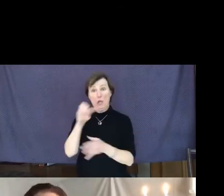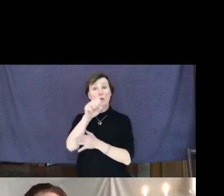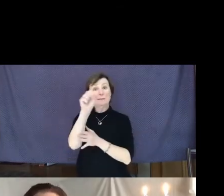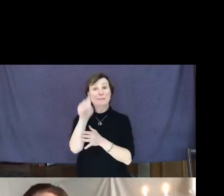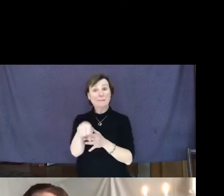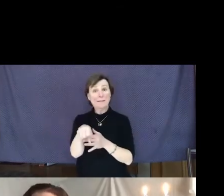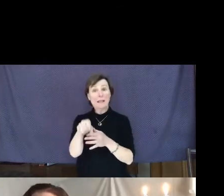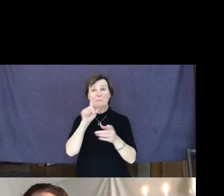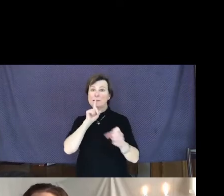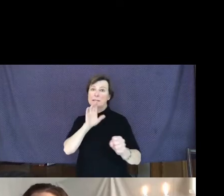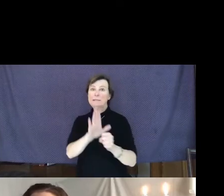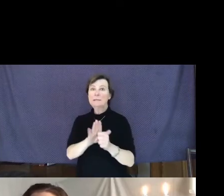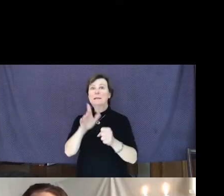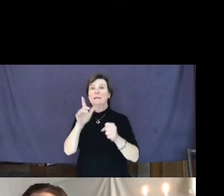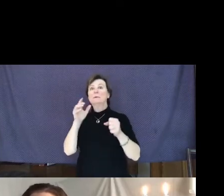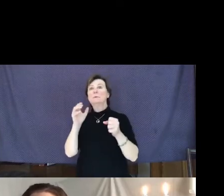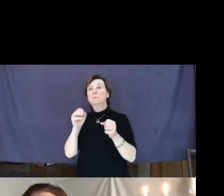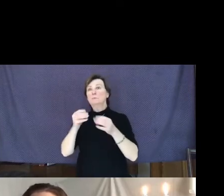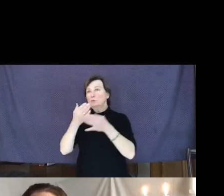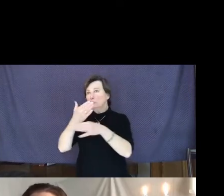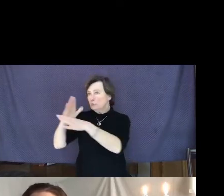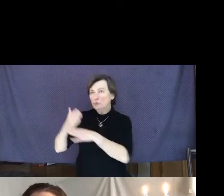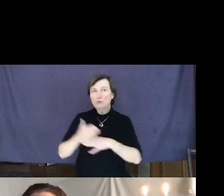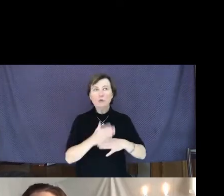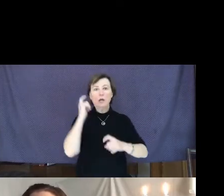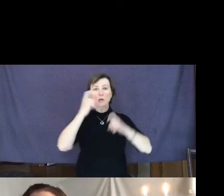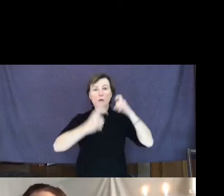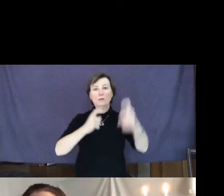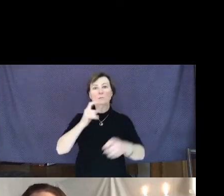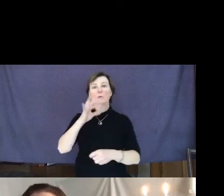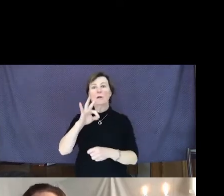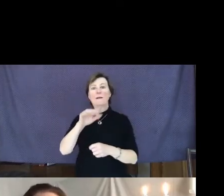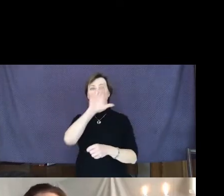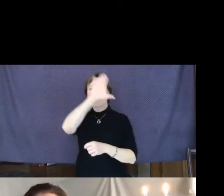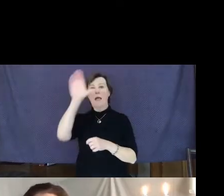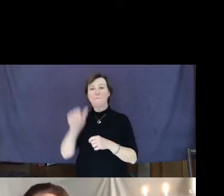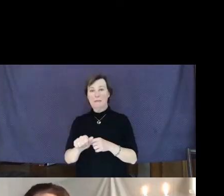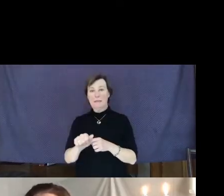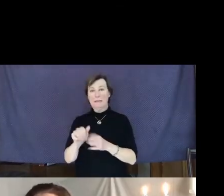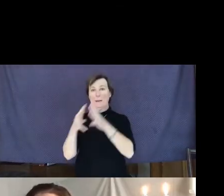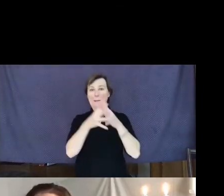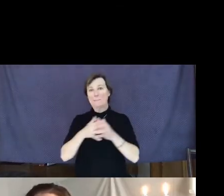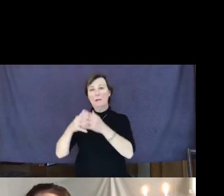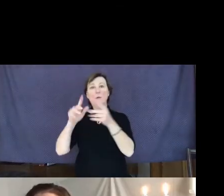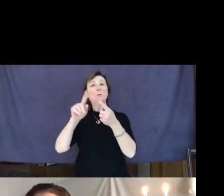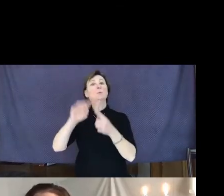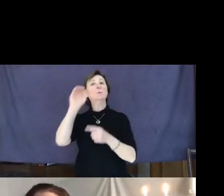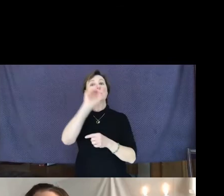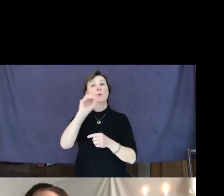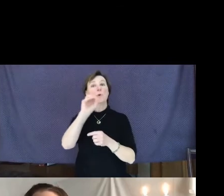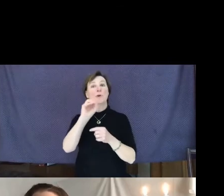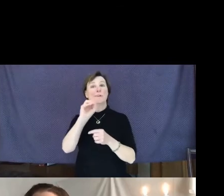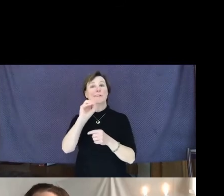the contributions of African-Americans to Oregon history. Richardson has been